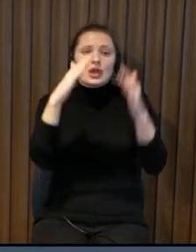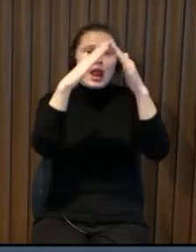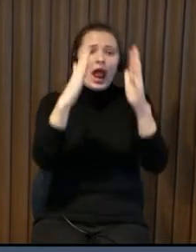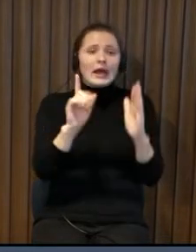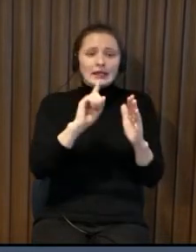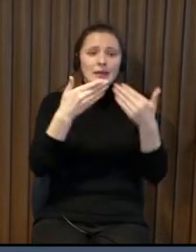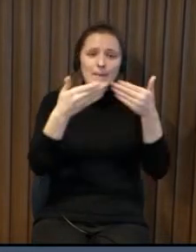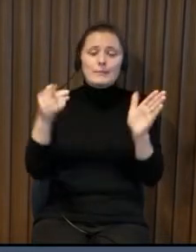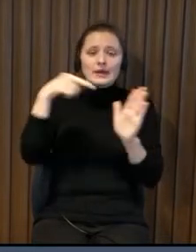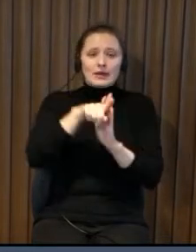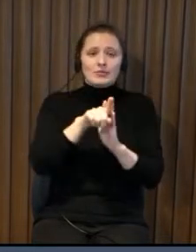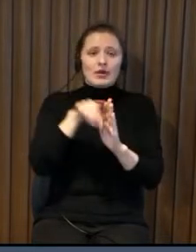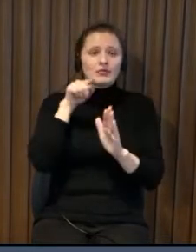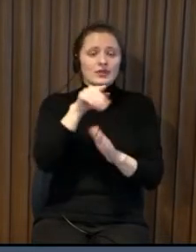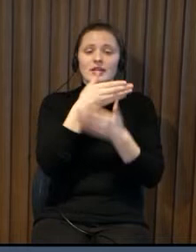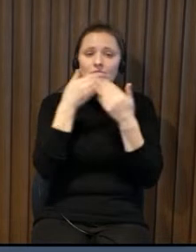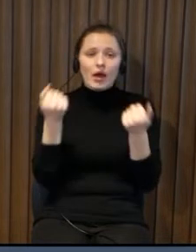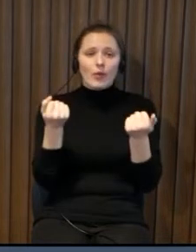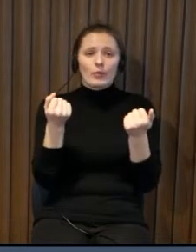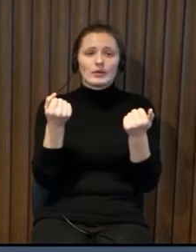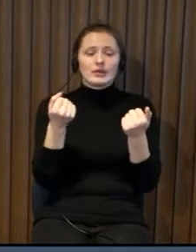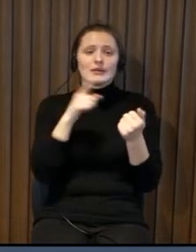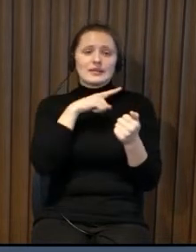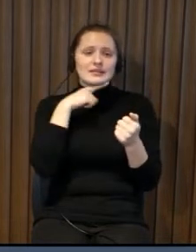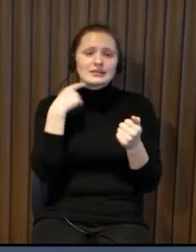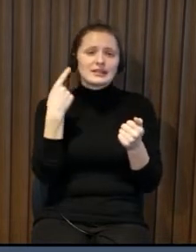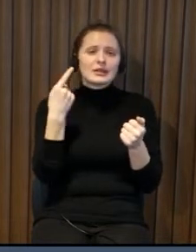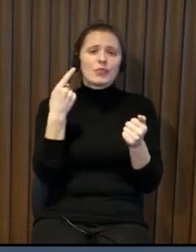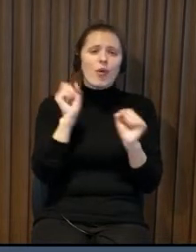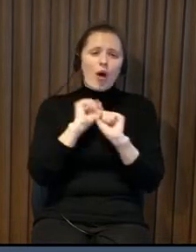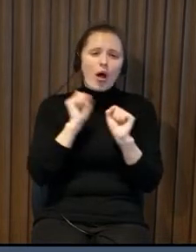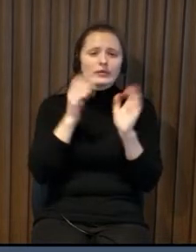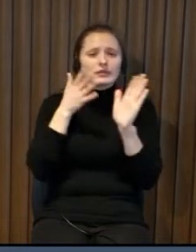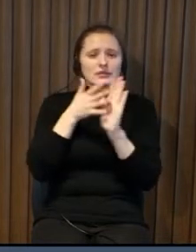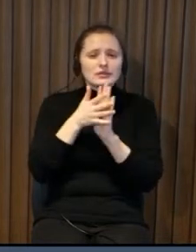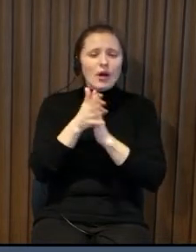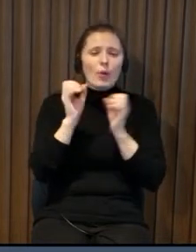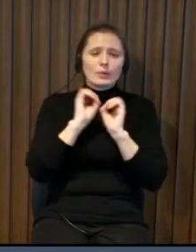in the middle of the meadow or field and this is not accessible how to get to it